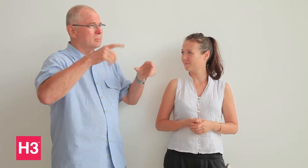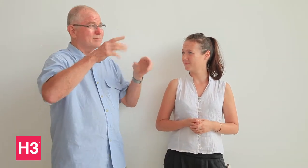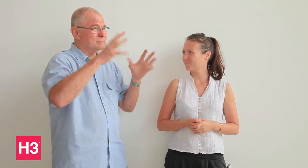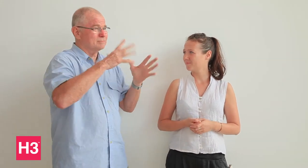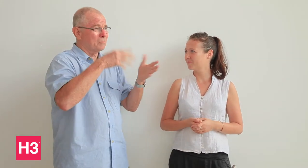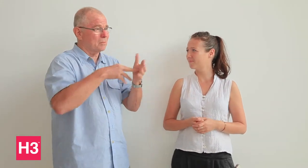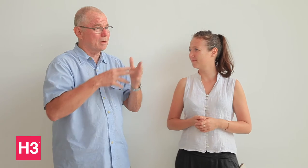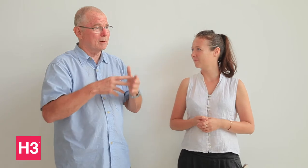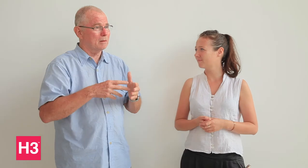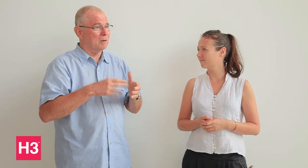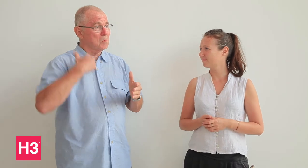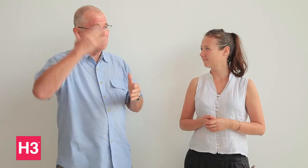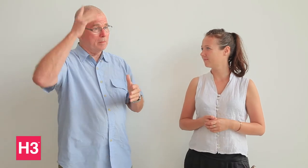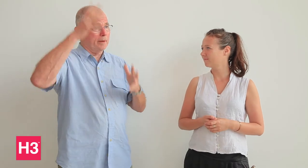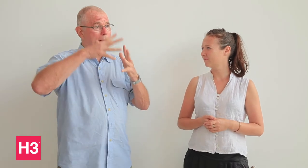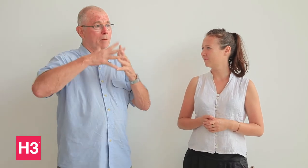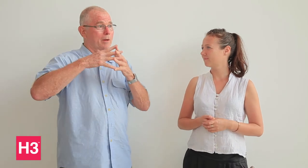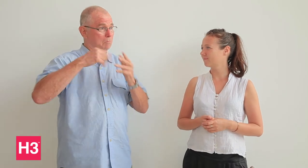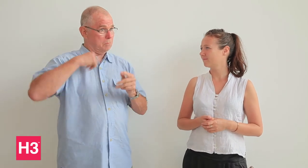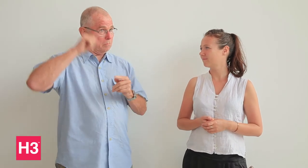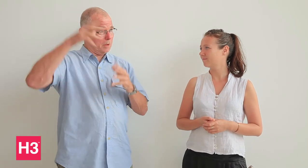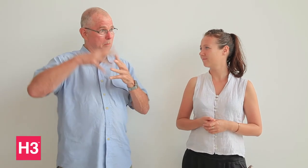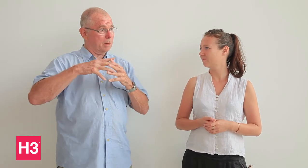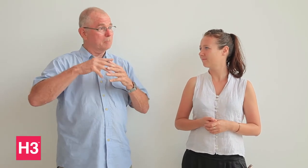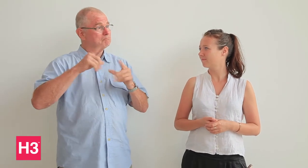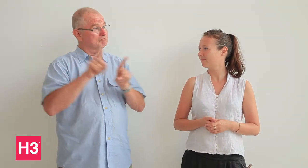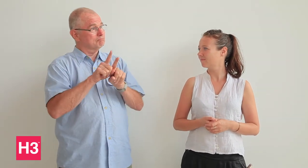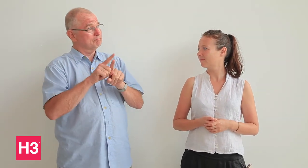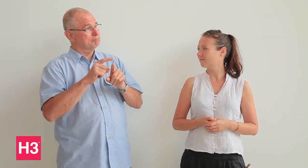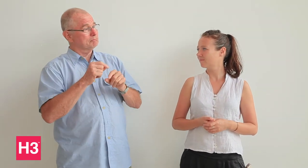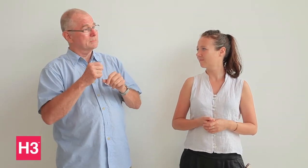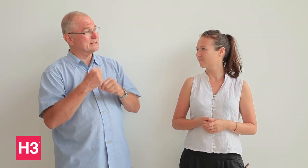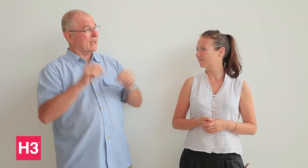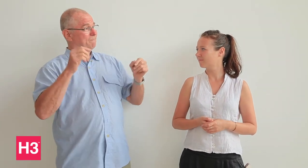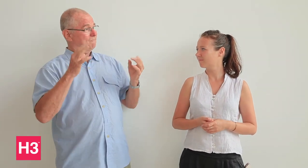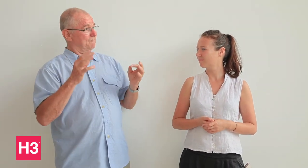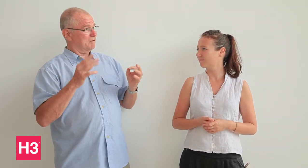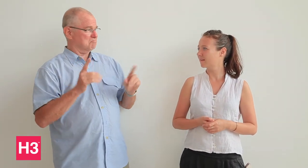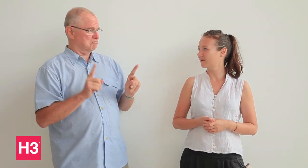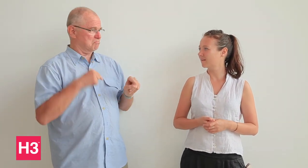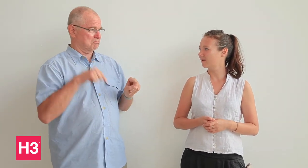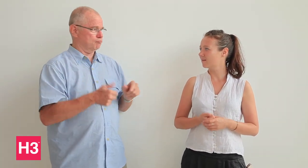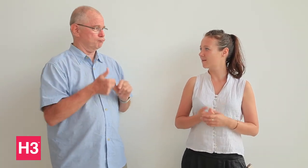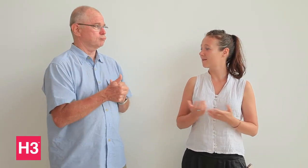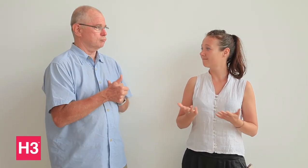It is just as safe/unsafe. I am sorry that these athletes missed